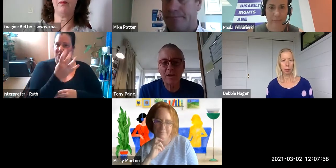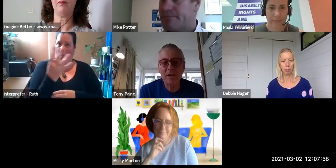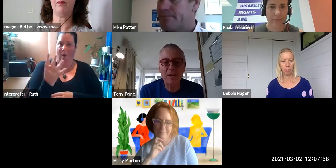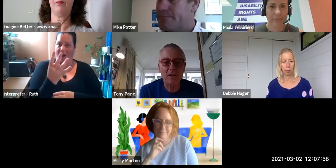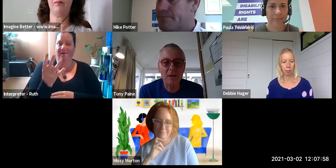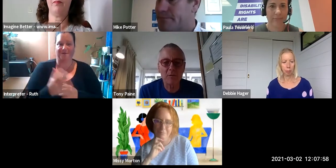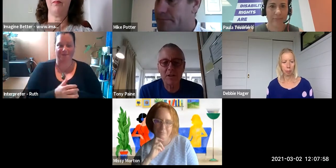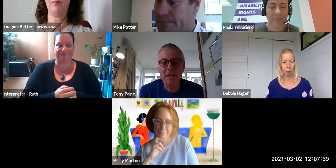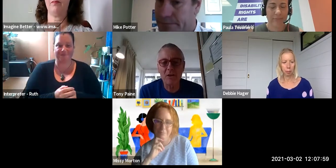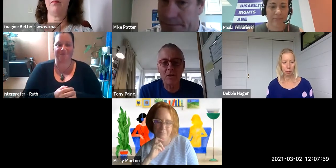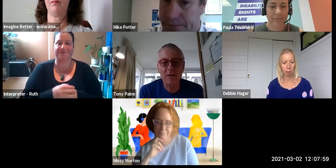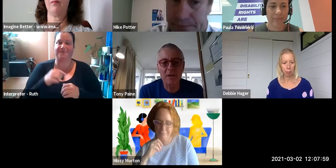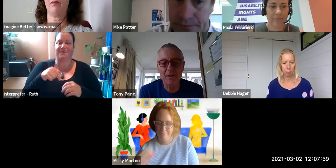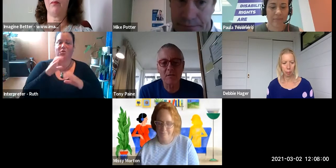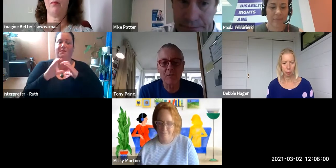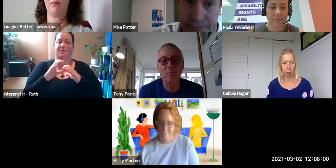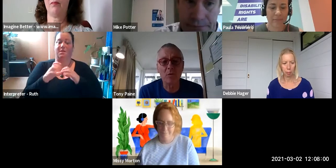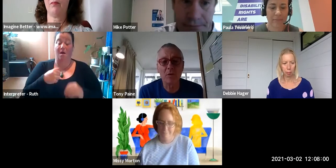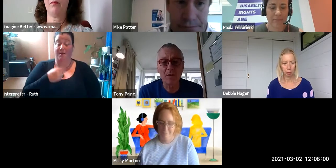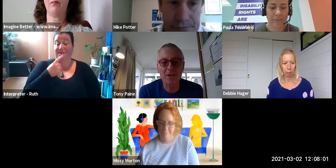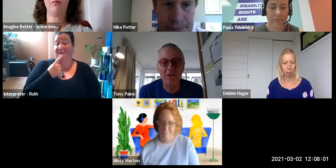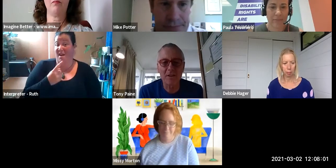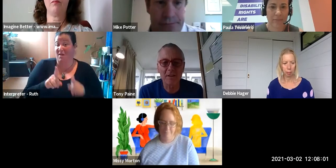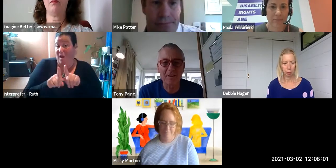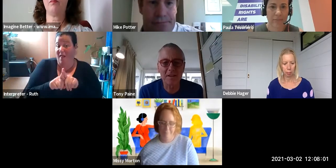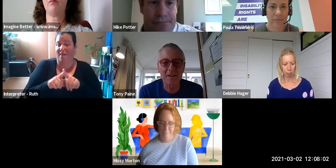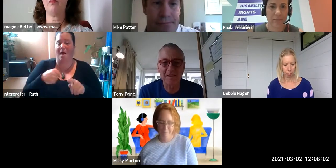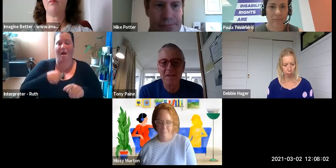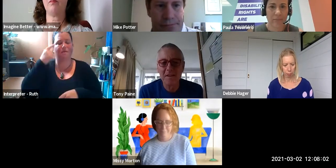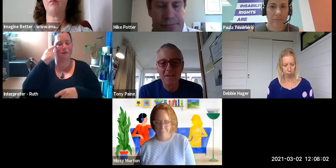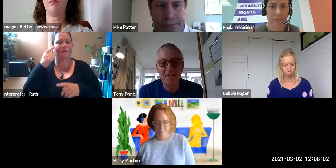Now I think I'll just echo that I think this is a really important conversation that needs